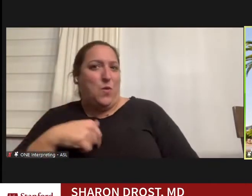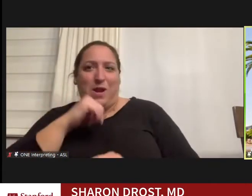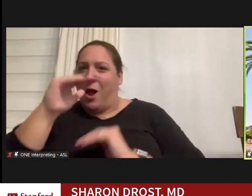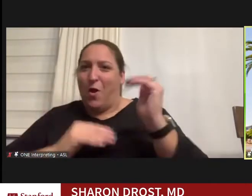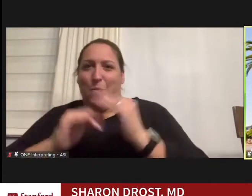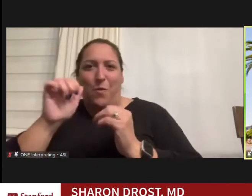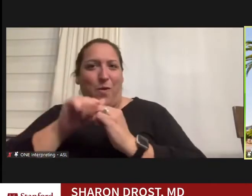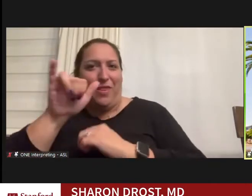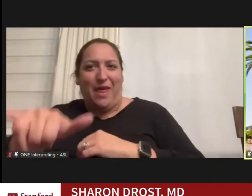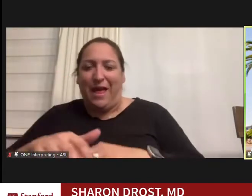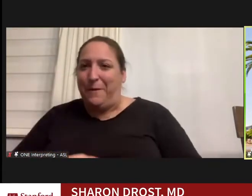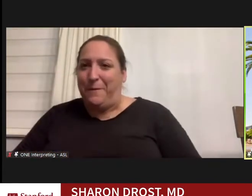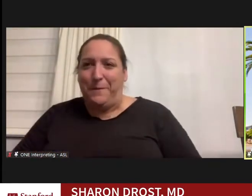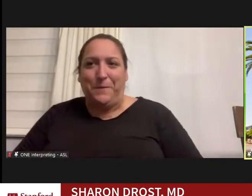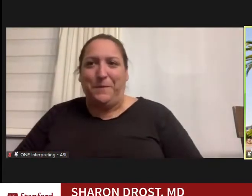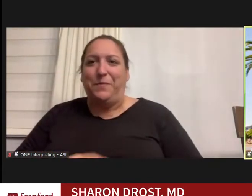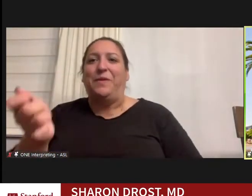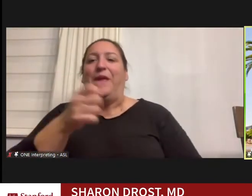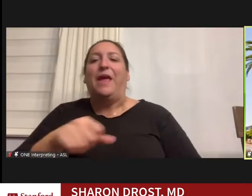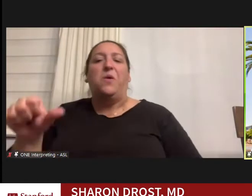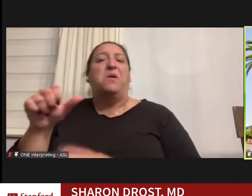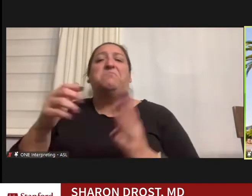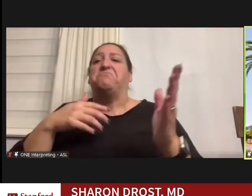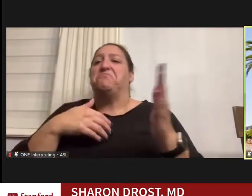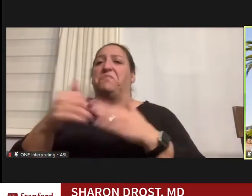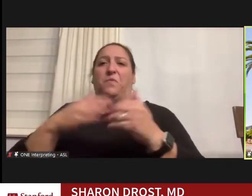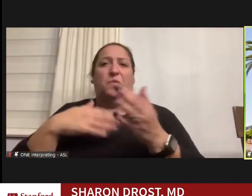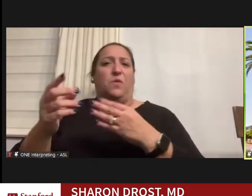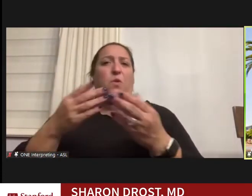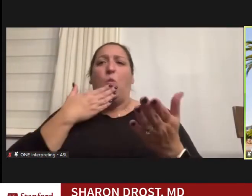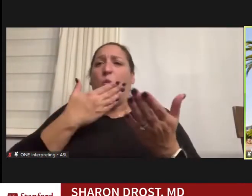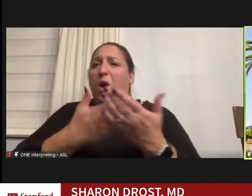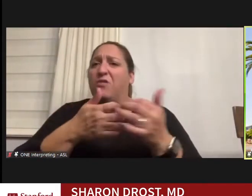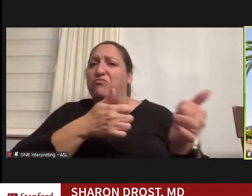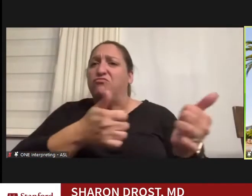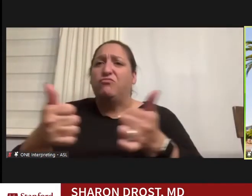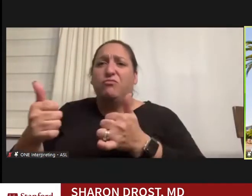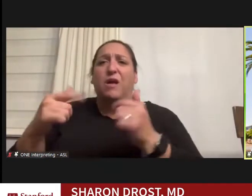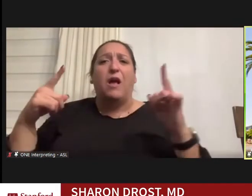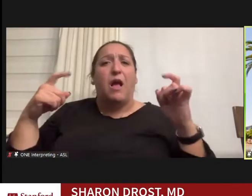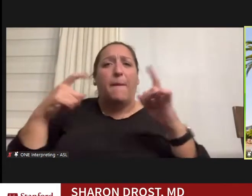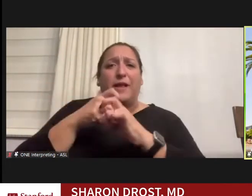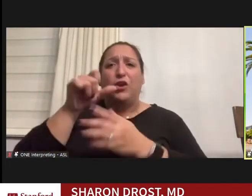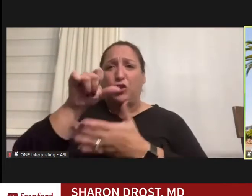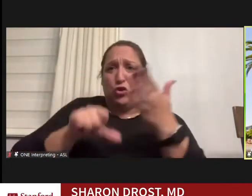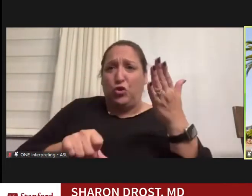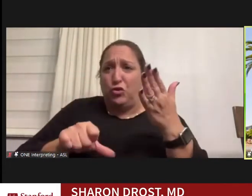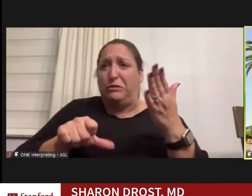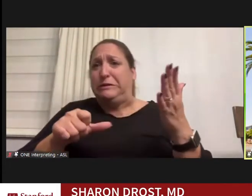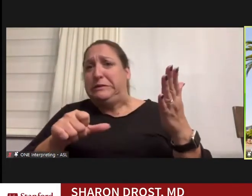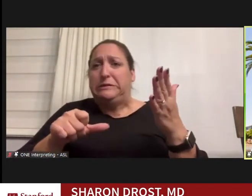So anyway that all went relatively well for a complicated surgery, it went a little longer than